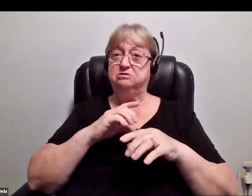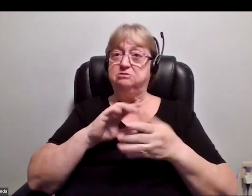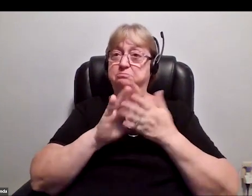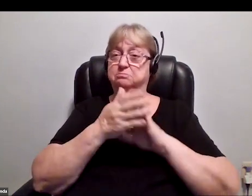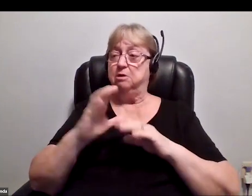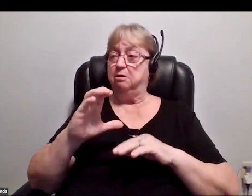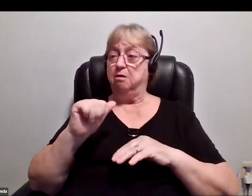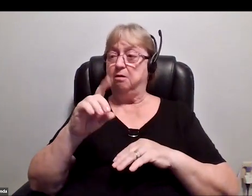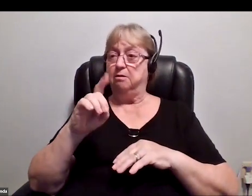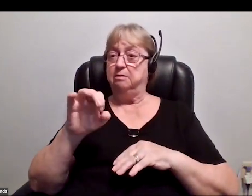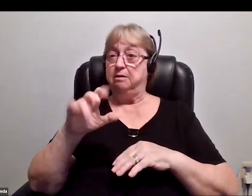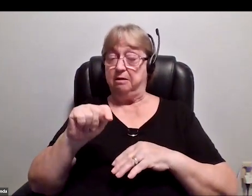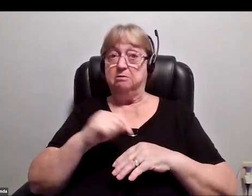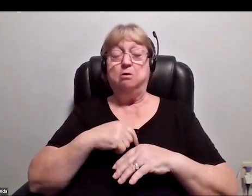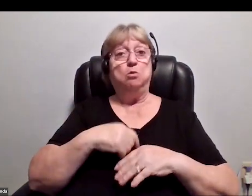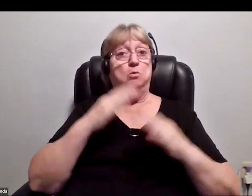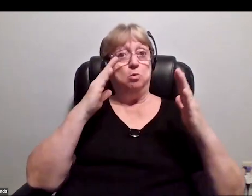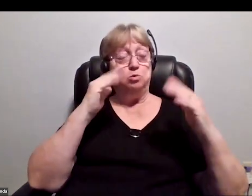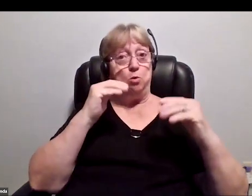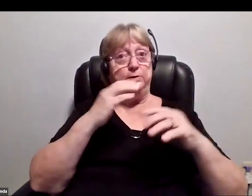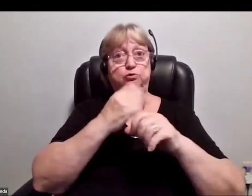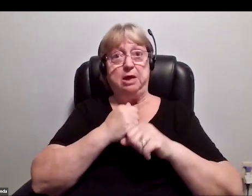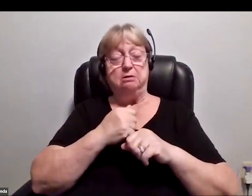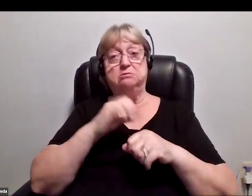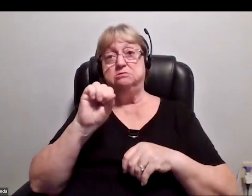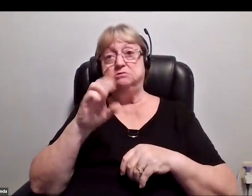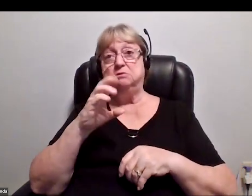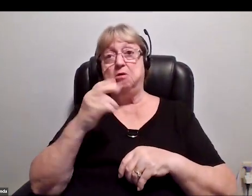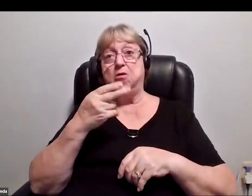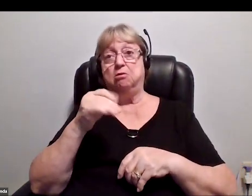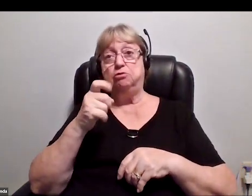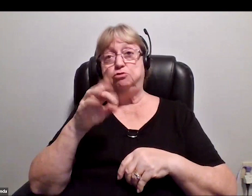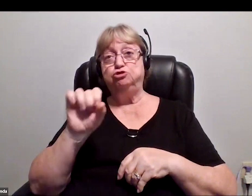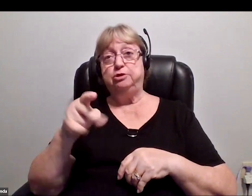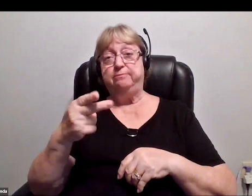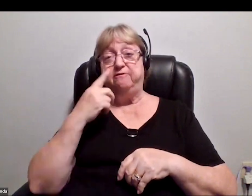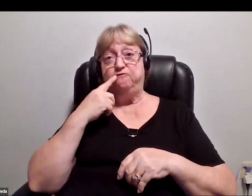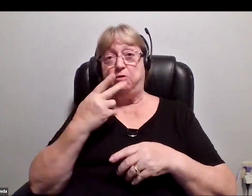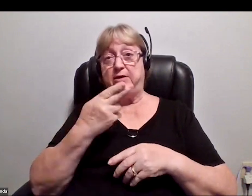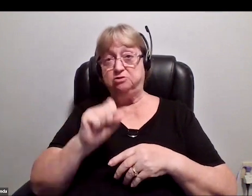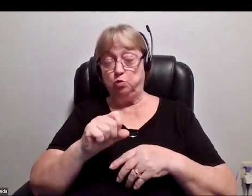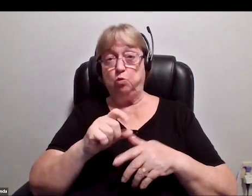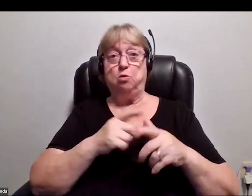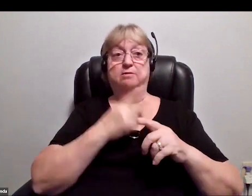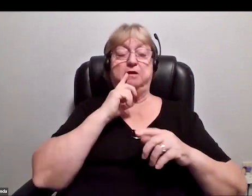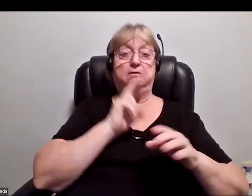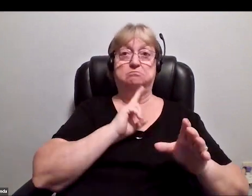I was hoping to get a scholarship for high school. When I graduated, I would then join the Australian Defense Force Academy and train as an officer,